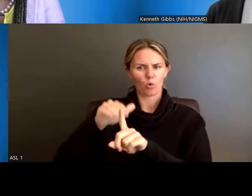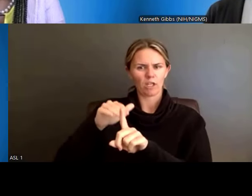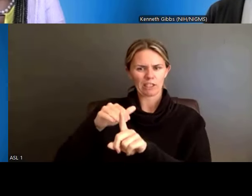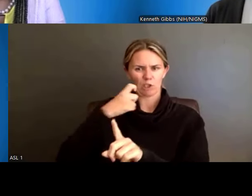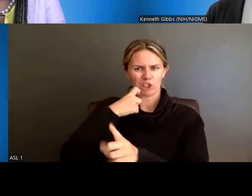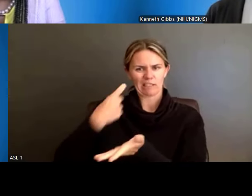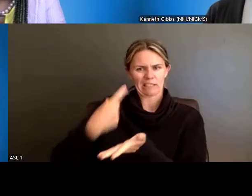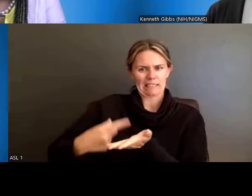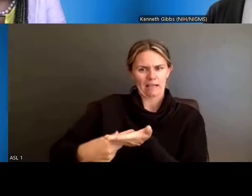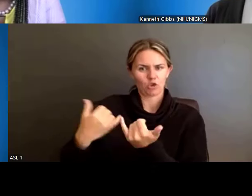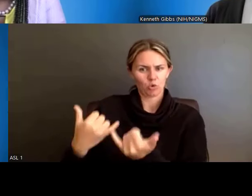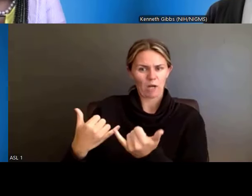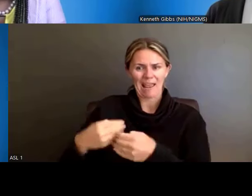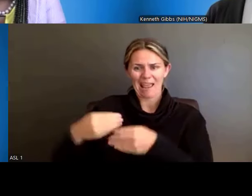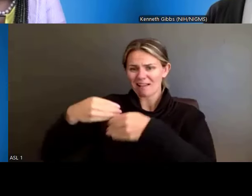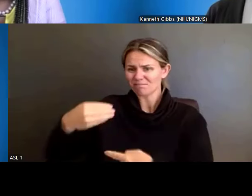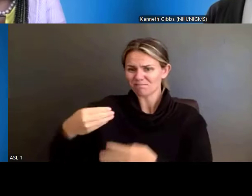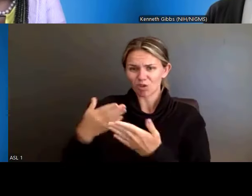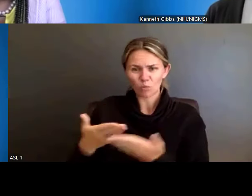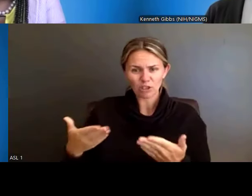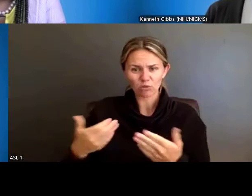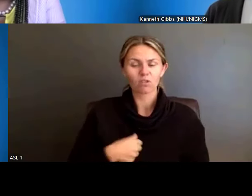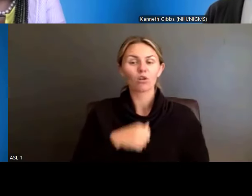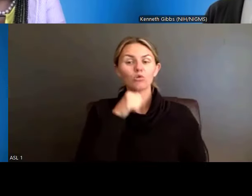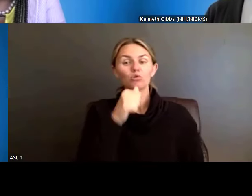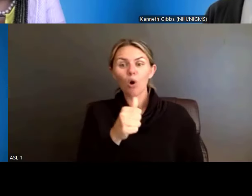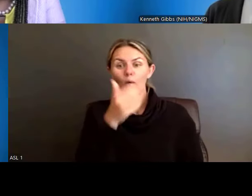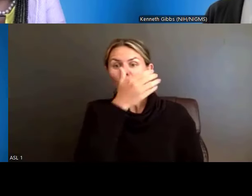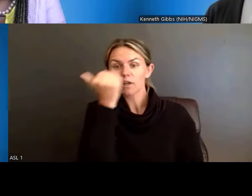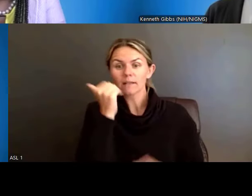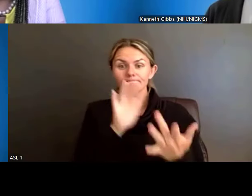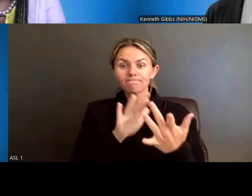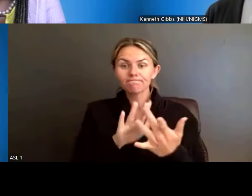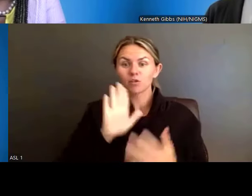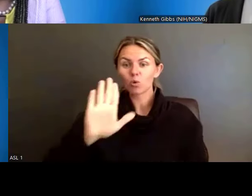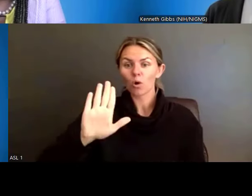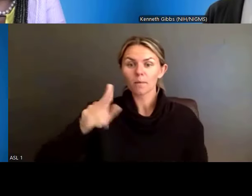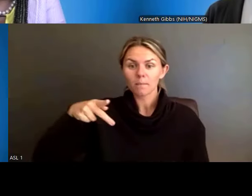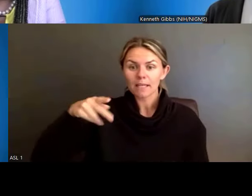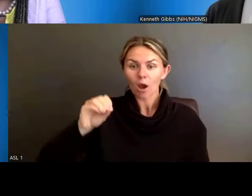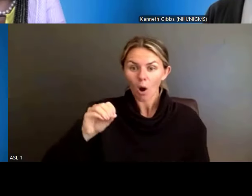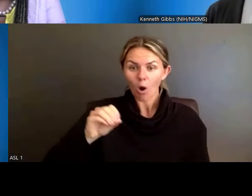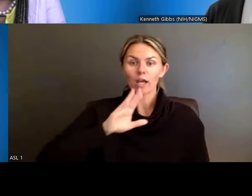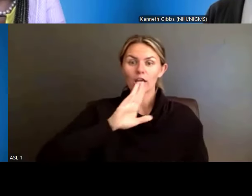again, don't forget to reach out to the Program Officer at the institute or center of interest.